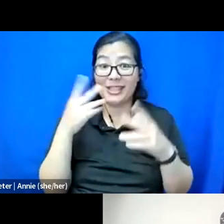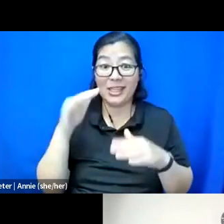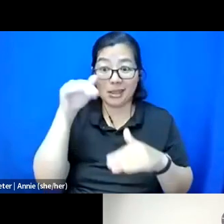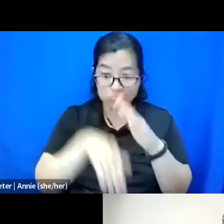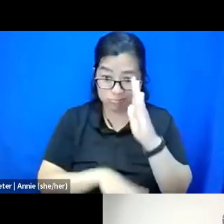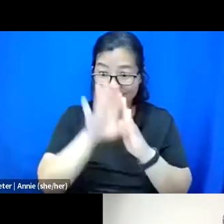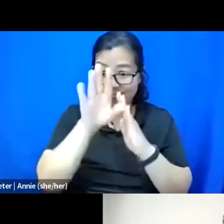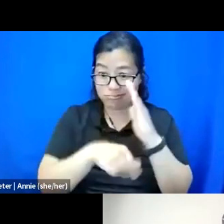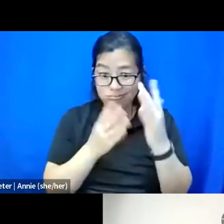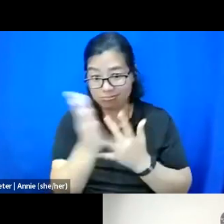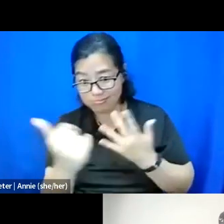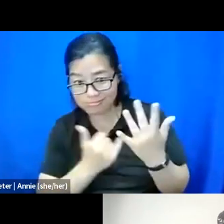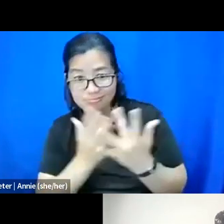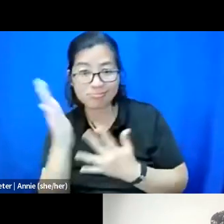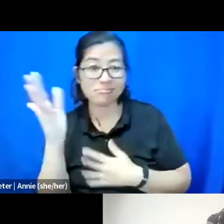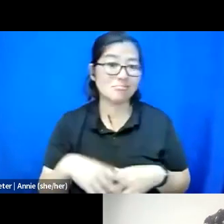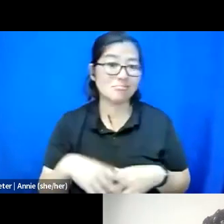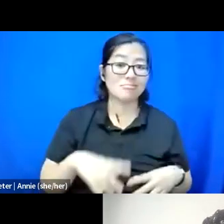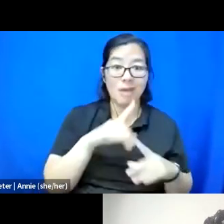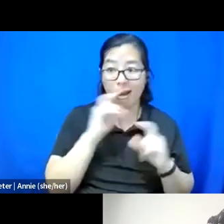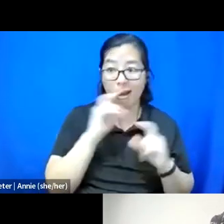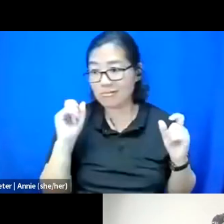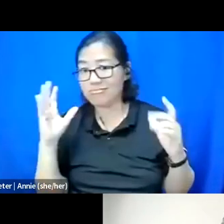the outs, the uglies, the possibilities.